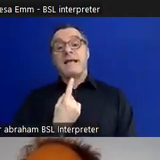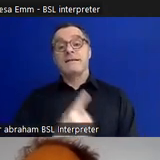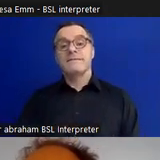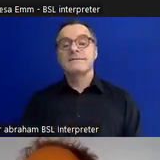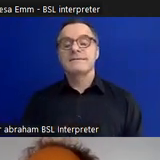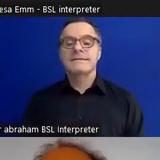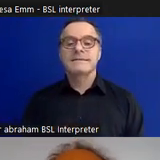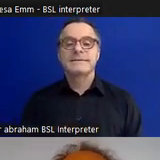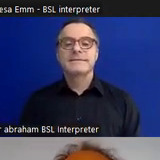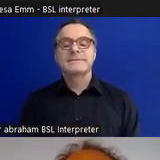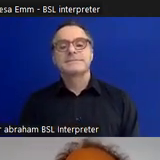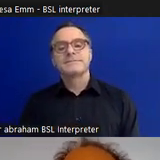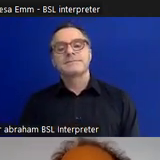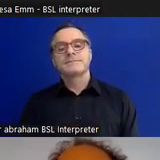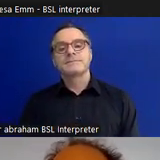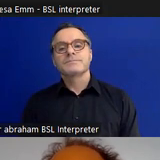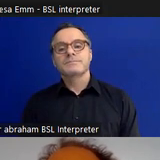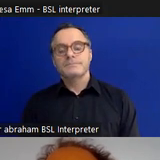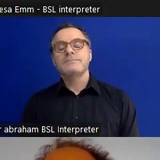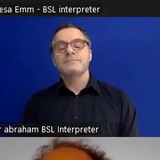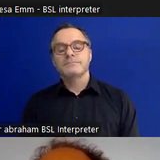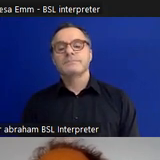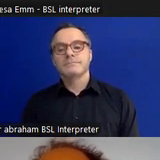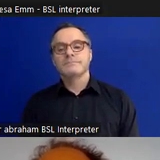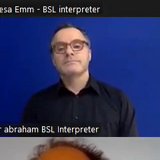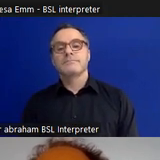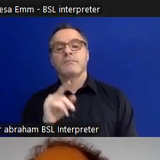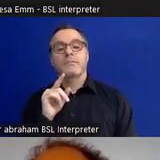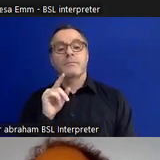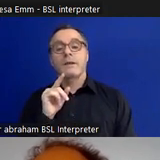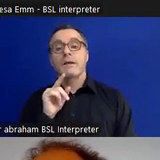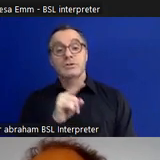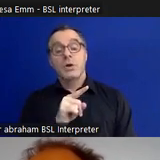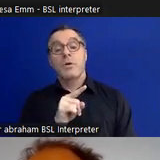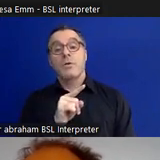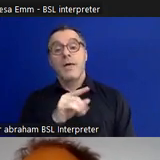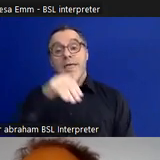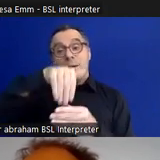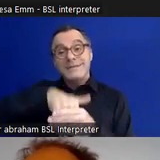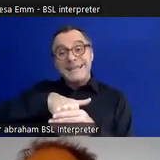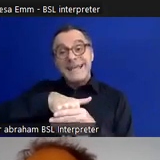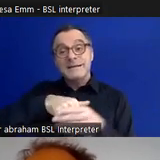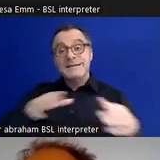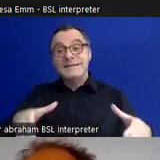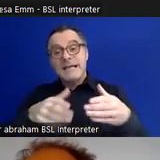this - but then put that in as part of our 'Us' section to talk about the different identities